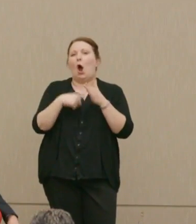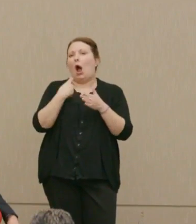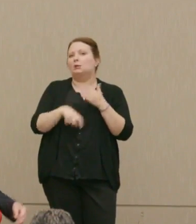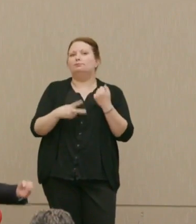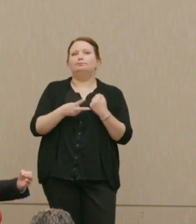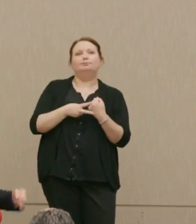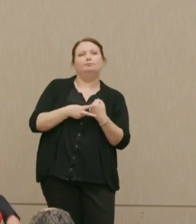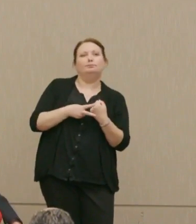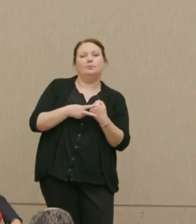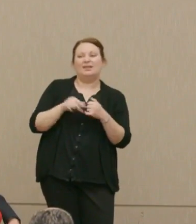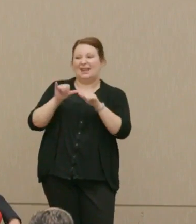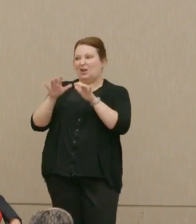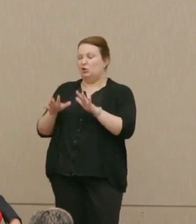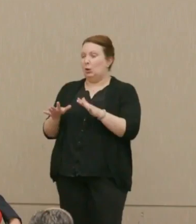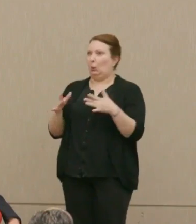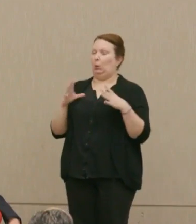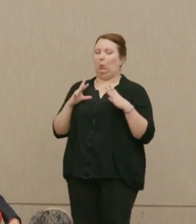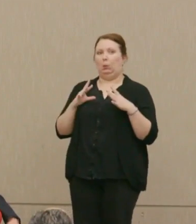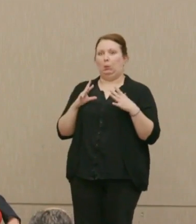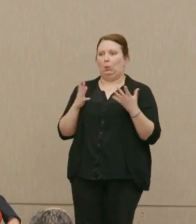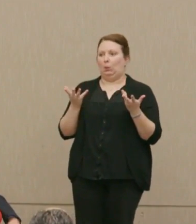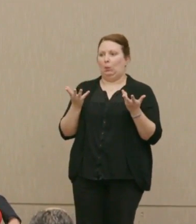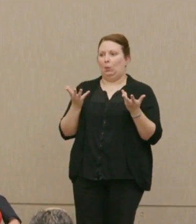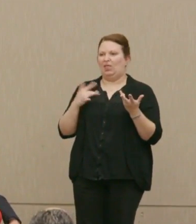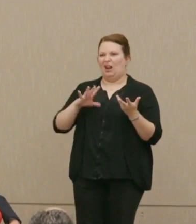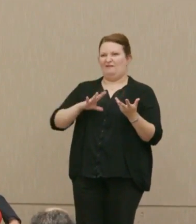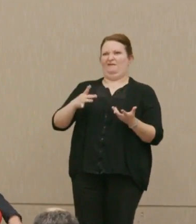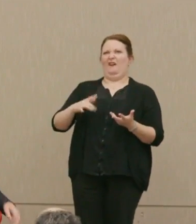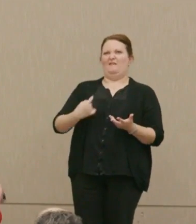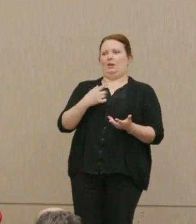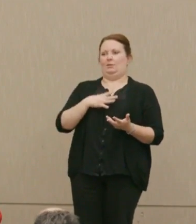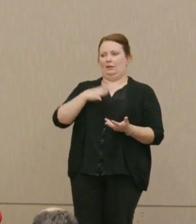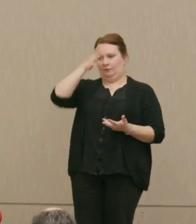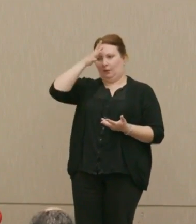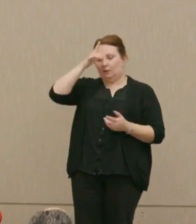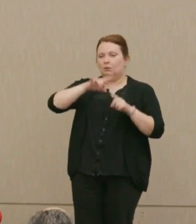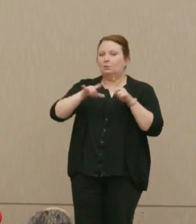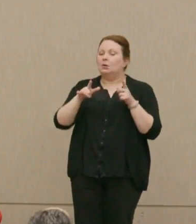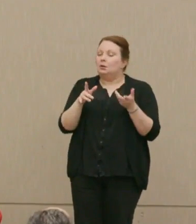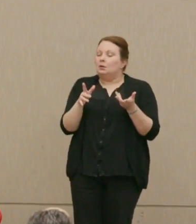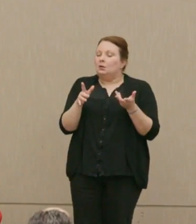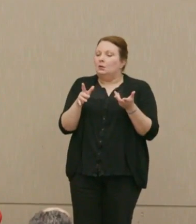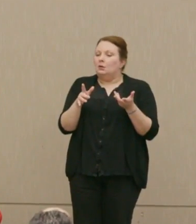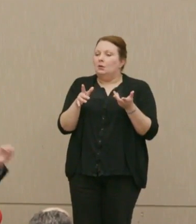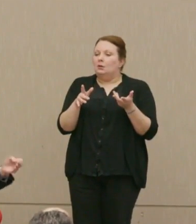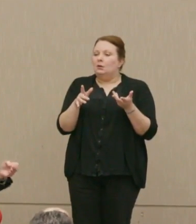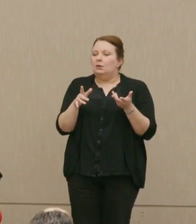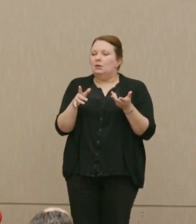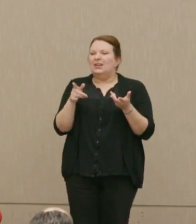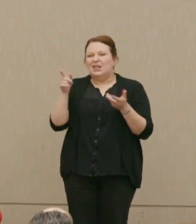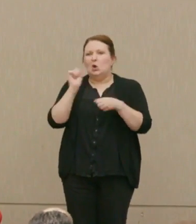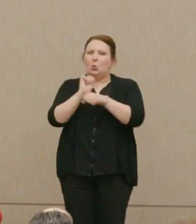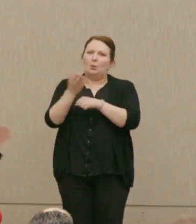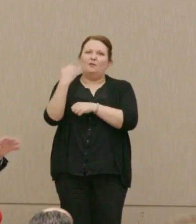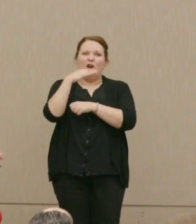As an engineer, it offended him. They, and he had worked for Ford earlier.